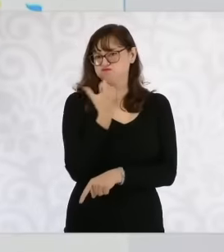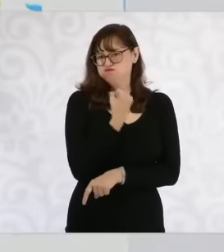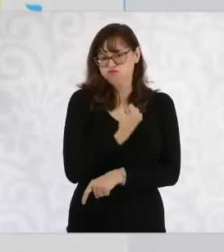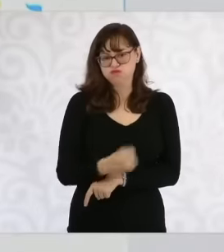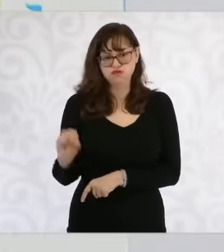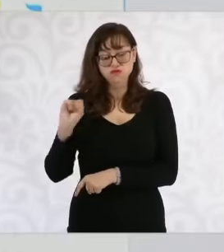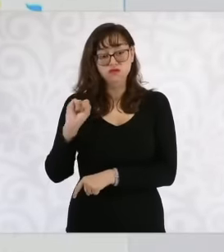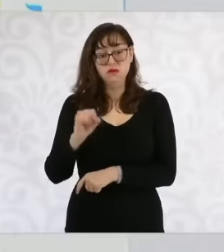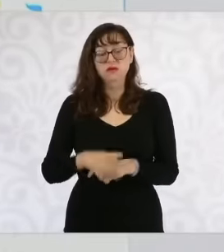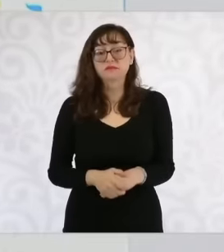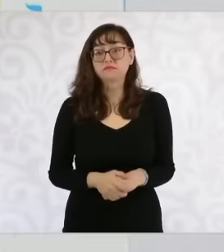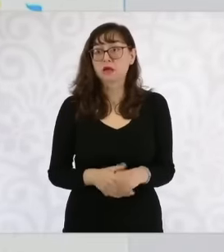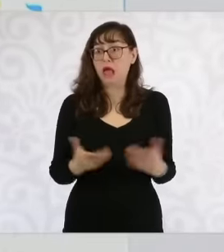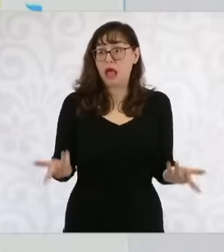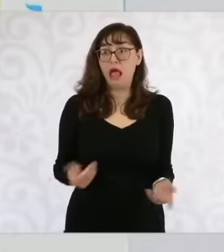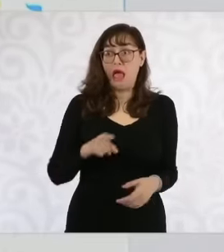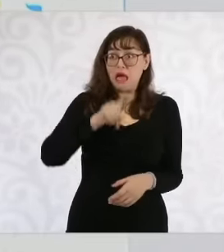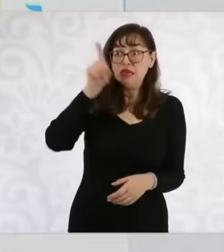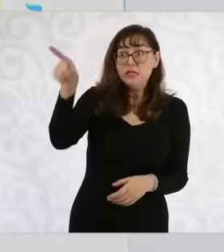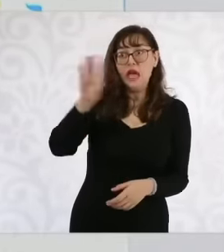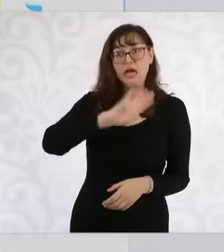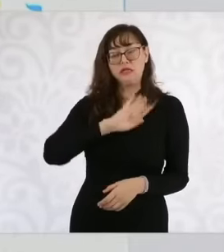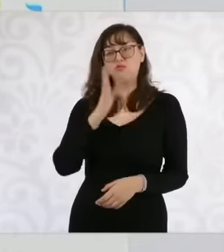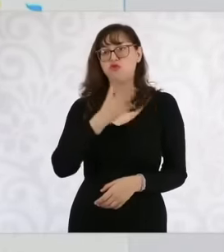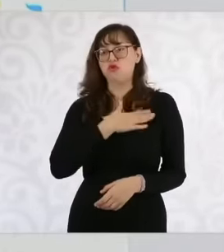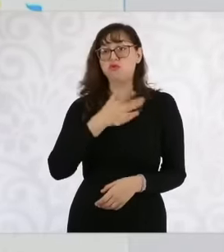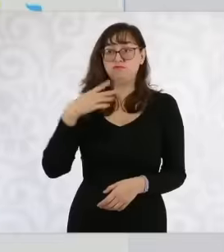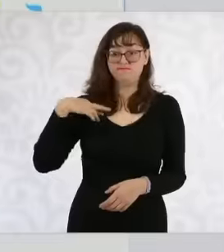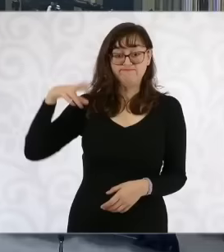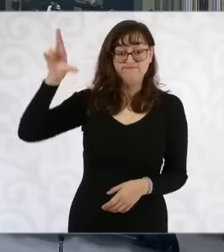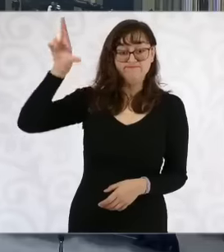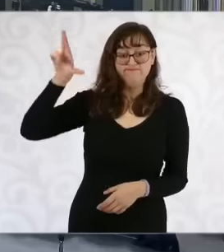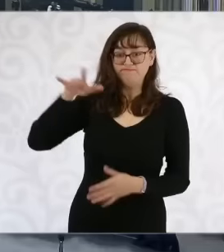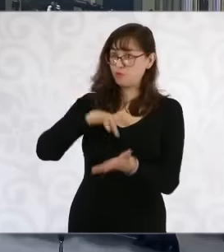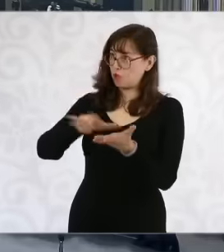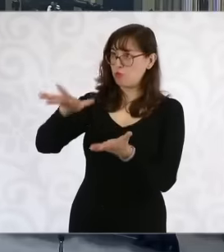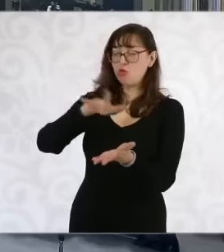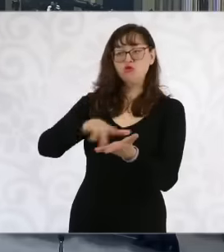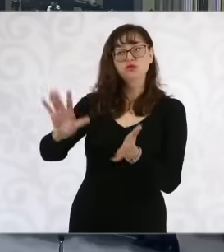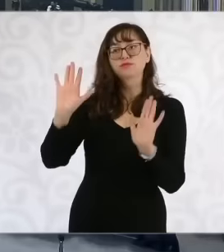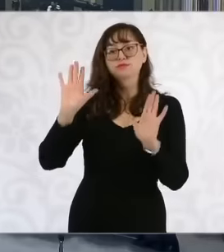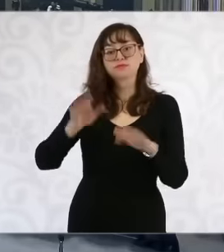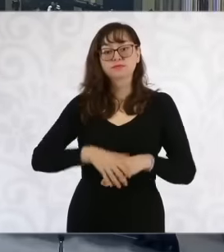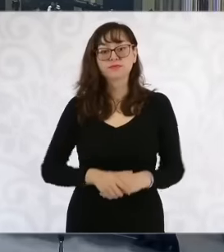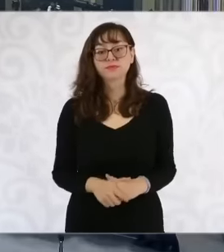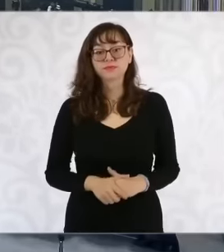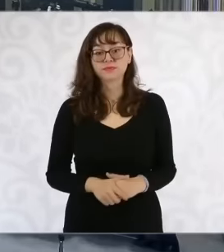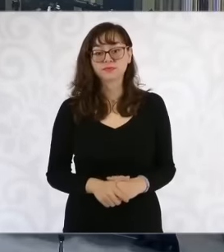the only thing we have to do is offer our solidarity, just to add that we at the